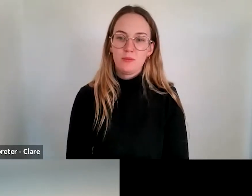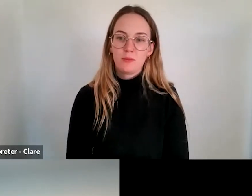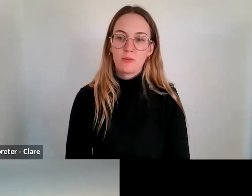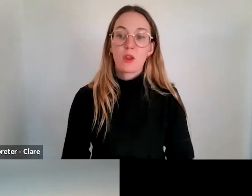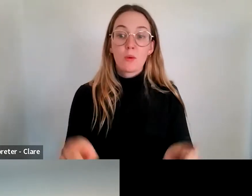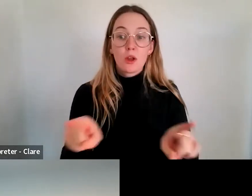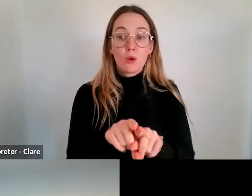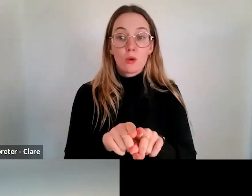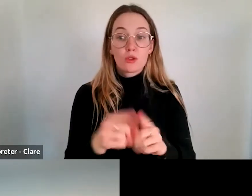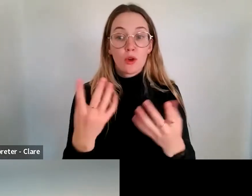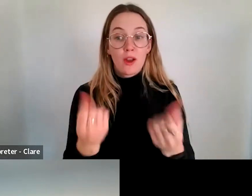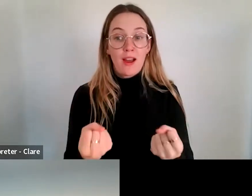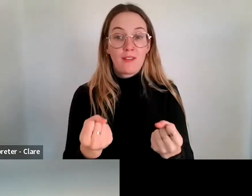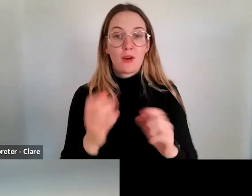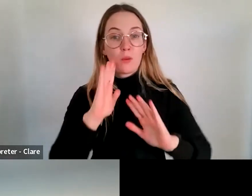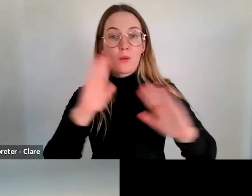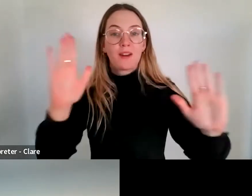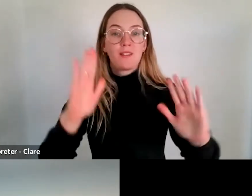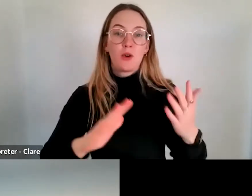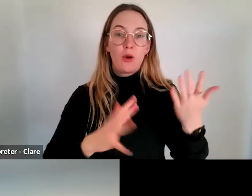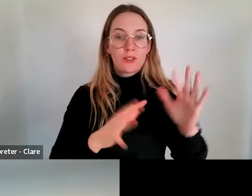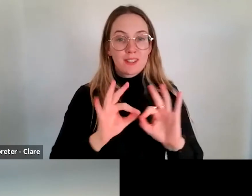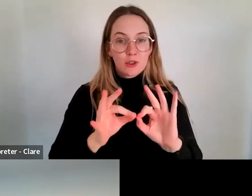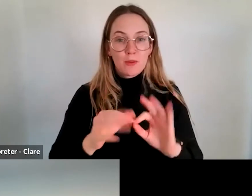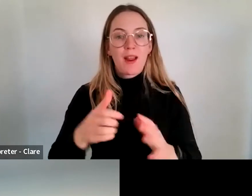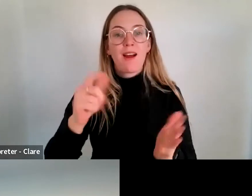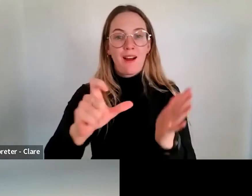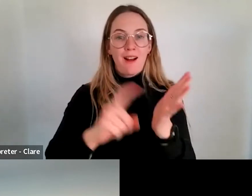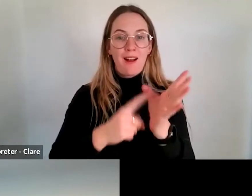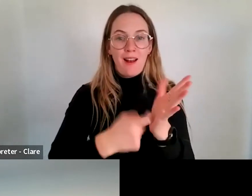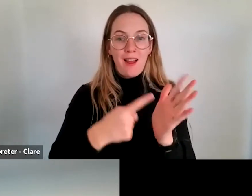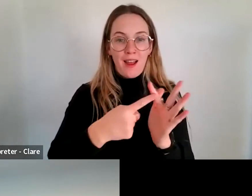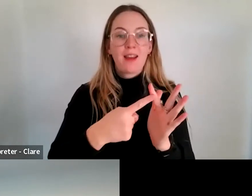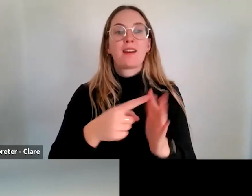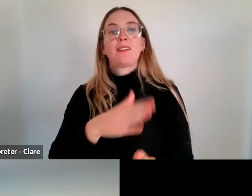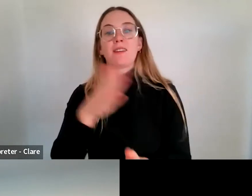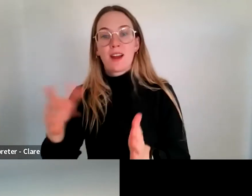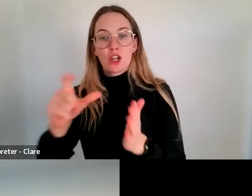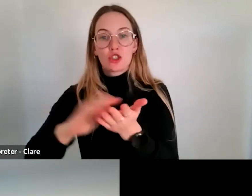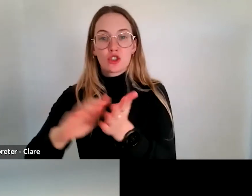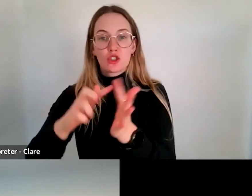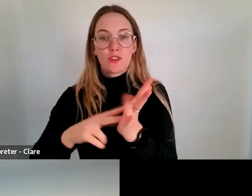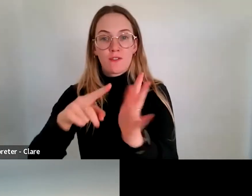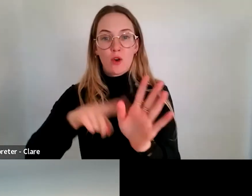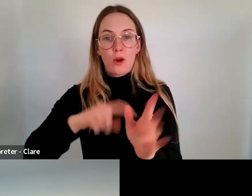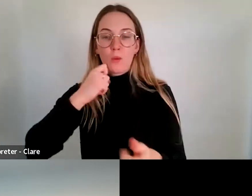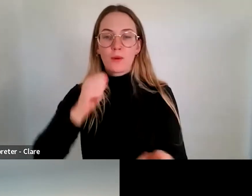also joined by our wonderful interpreter, Clare, and Chevoy, who will be switching between each other as